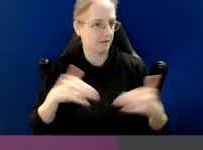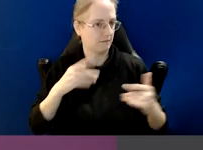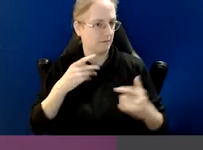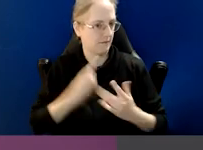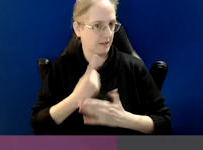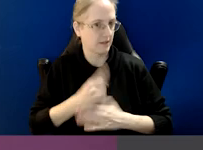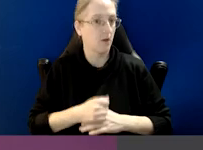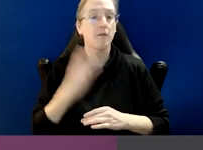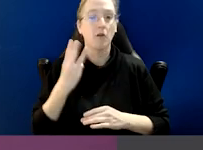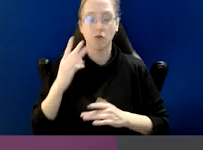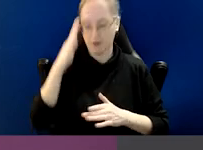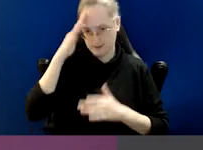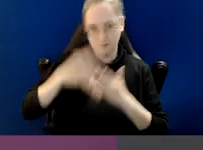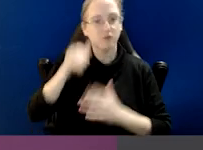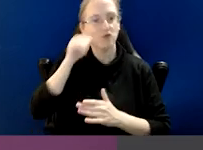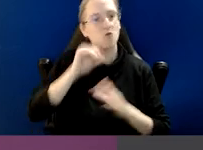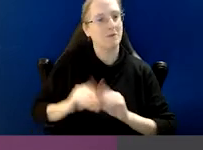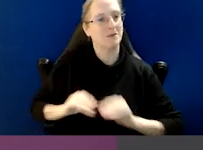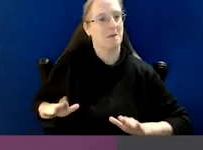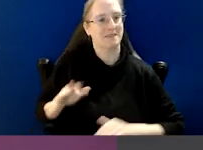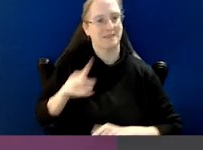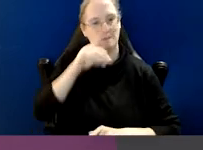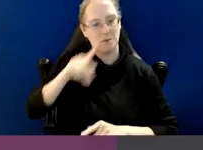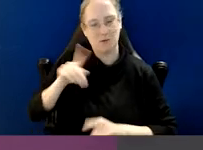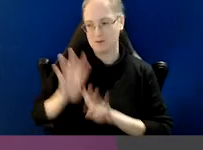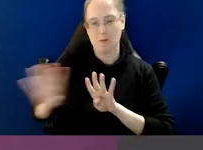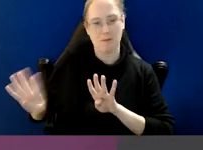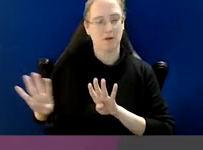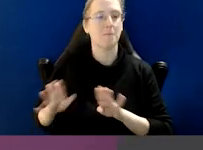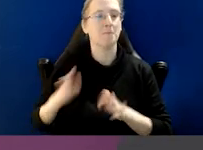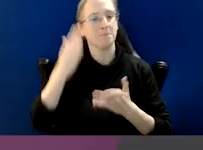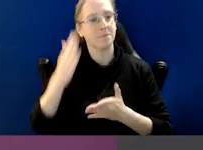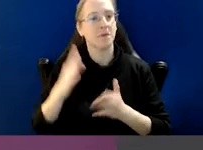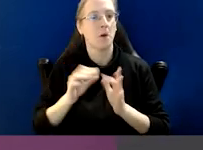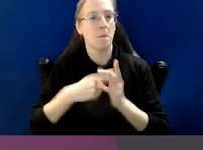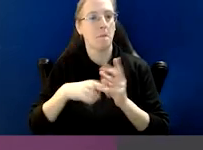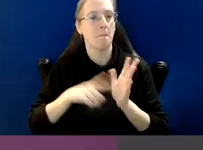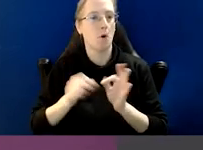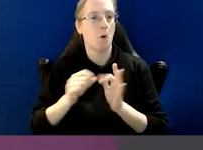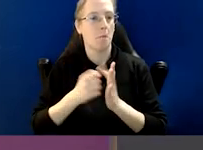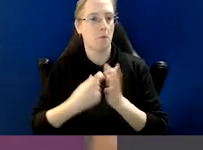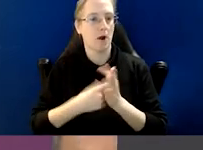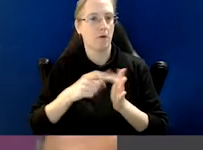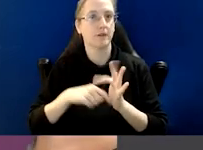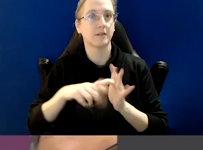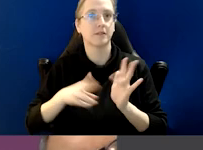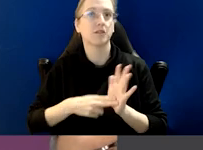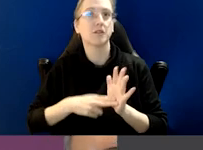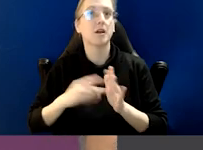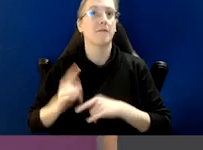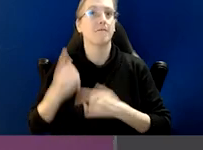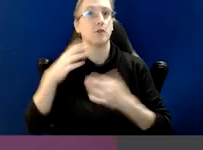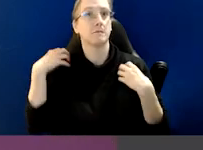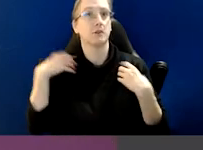We have three highly experienced corruption busters making up the panel today, the Honorable Paul Paul Brereton, the inaugural Commissioner